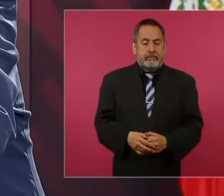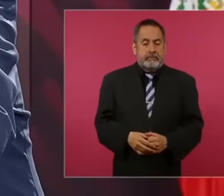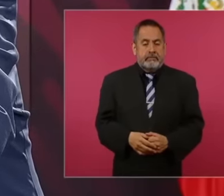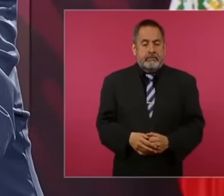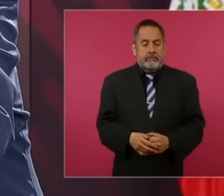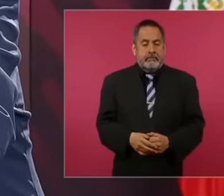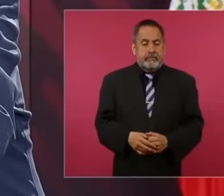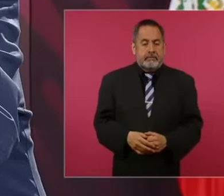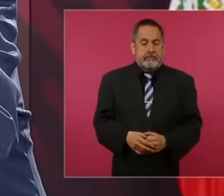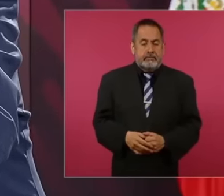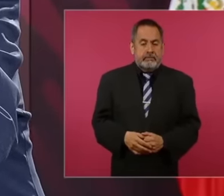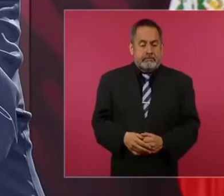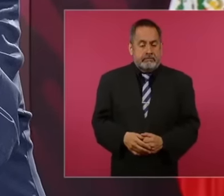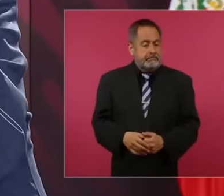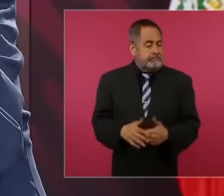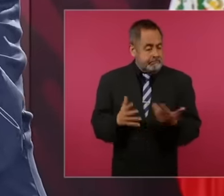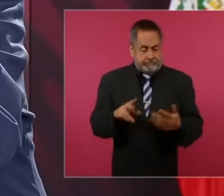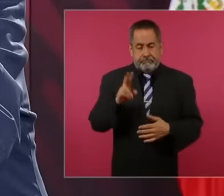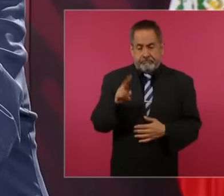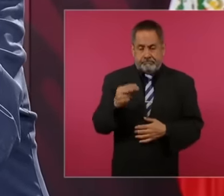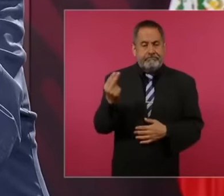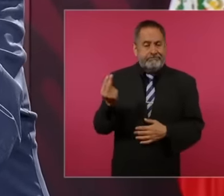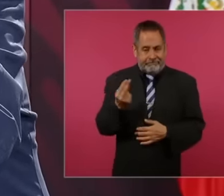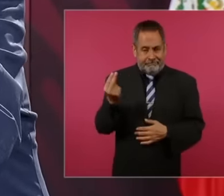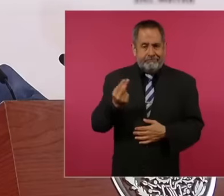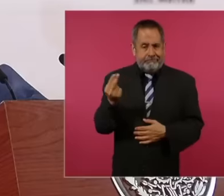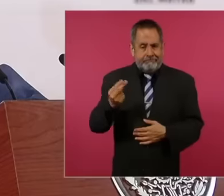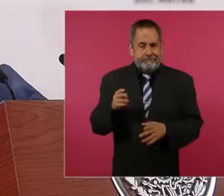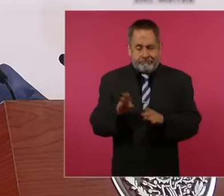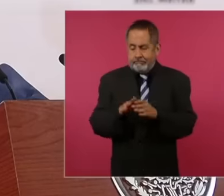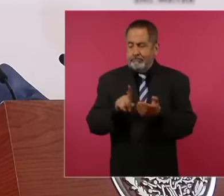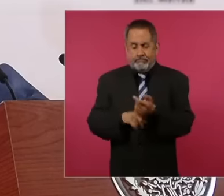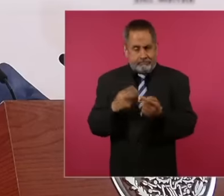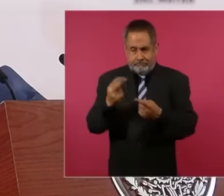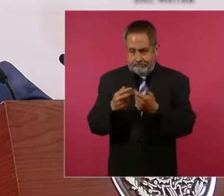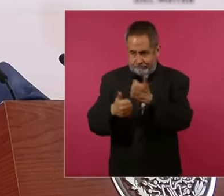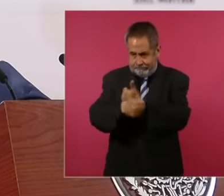So yes, there needs to be